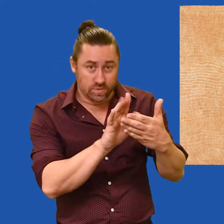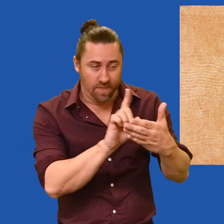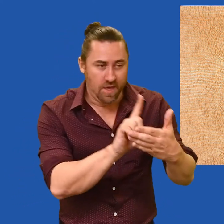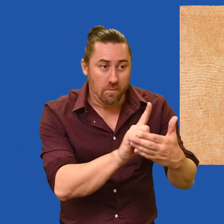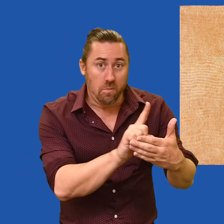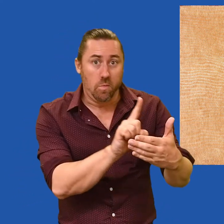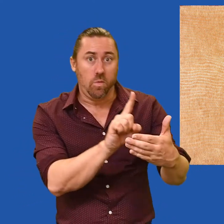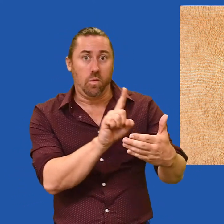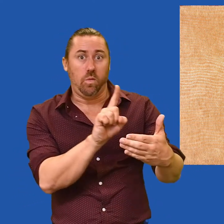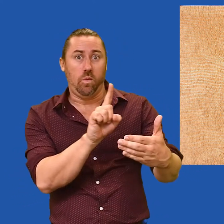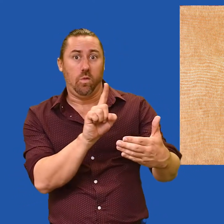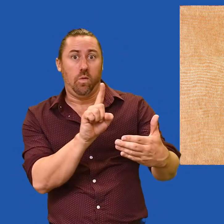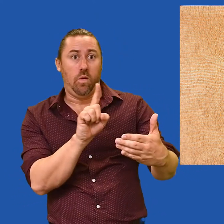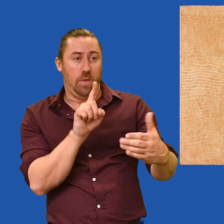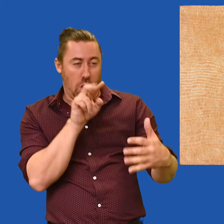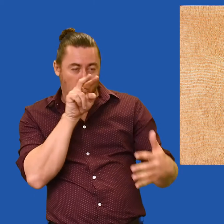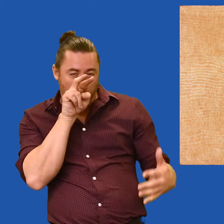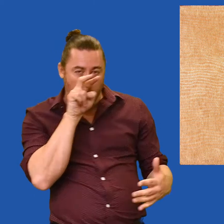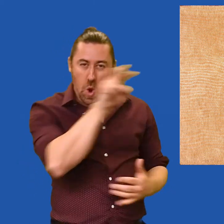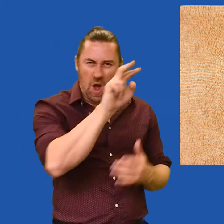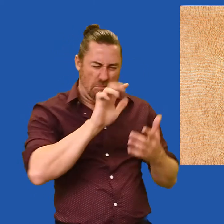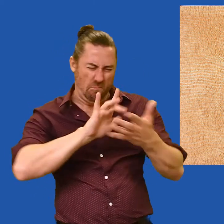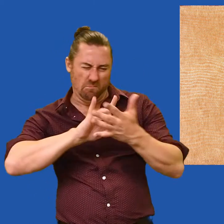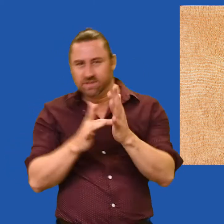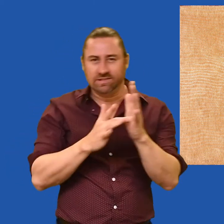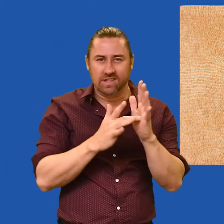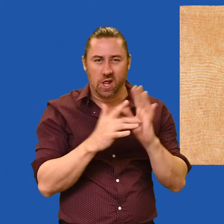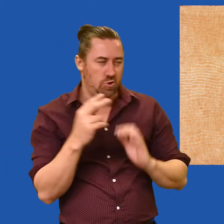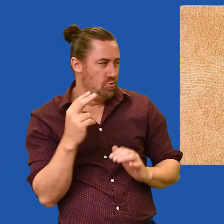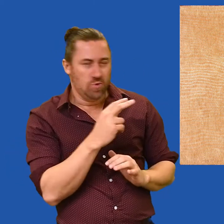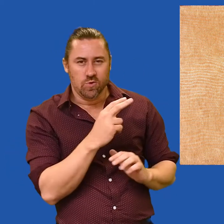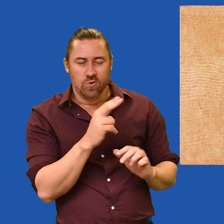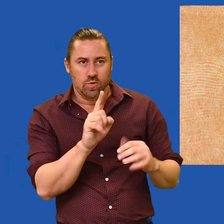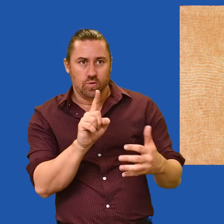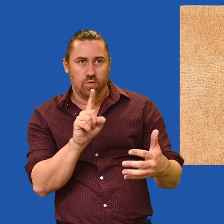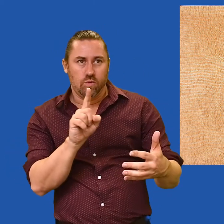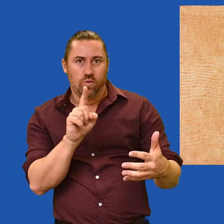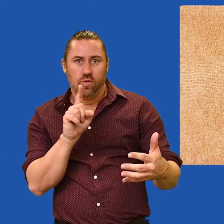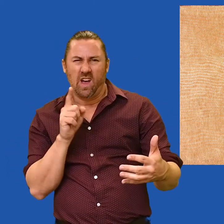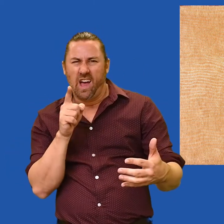Now move back slowly while looking deeply into the centre of the canvas.